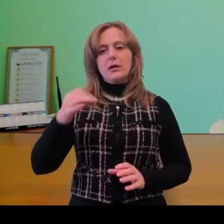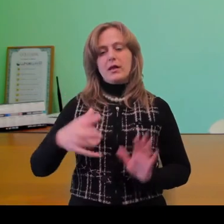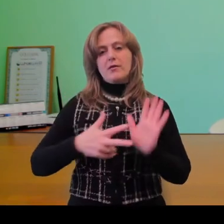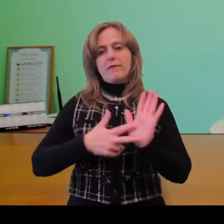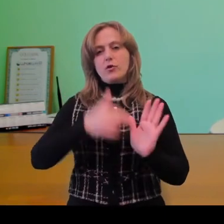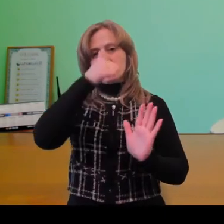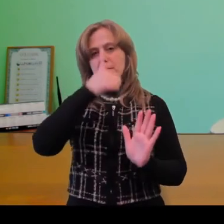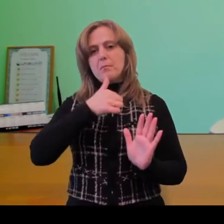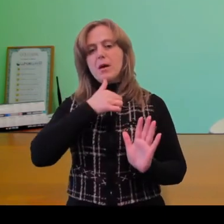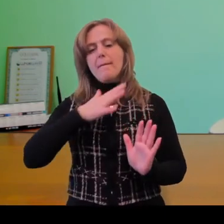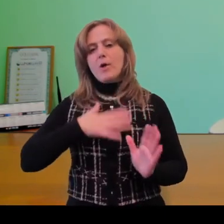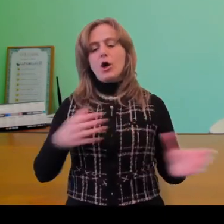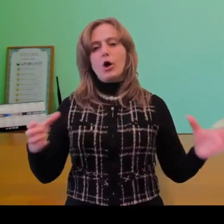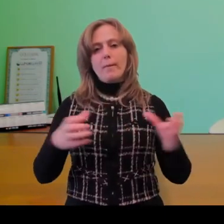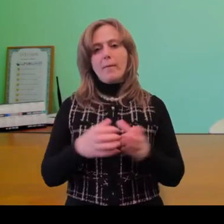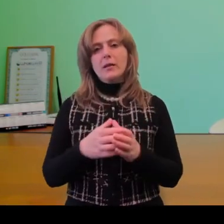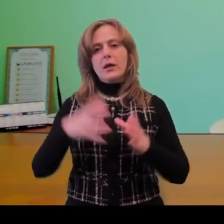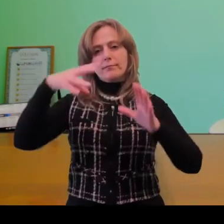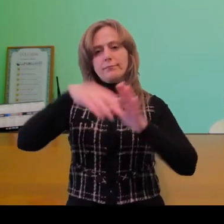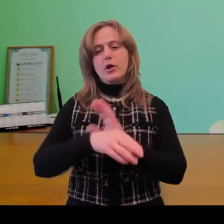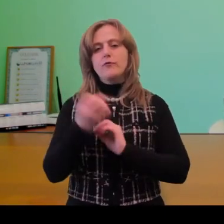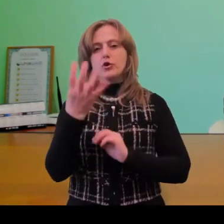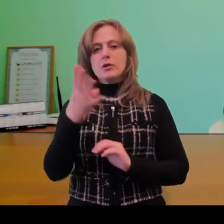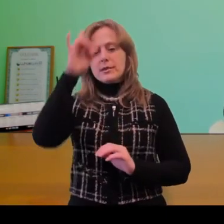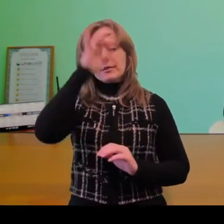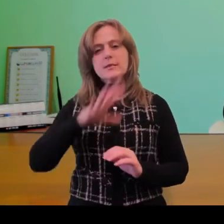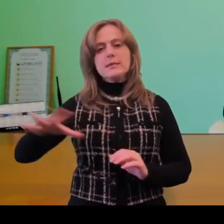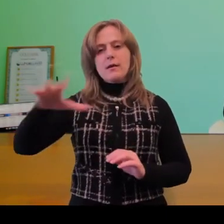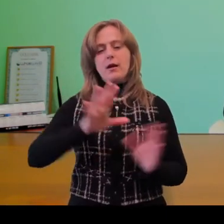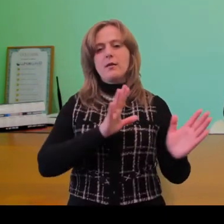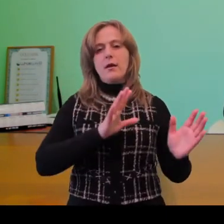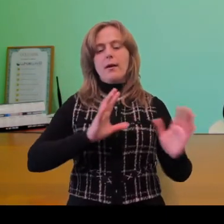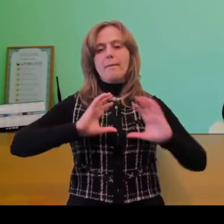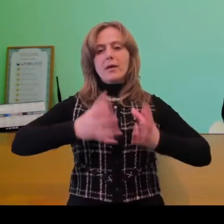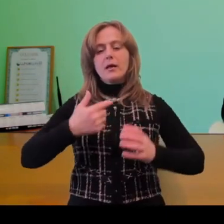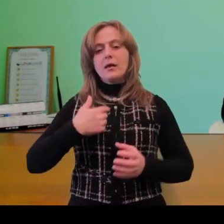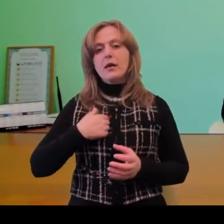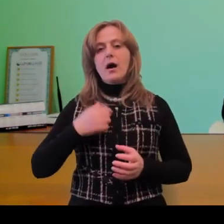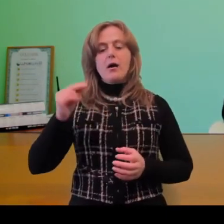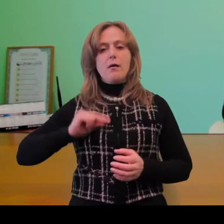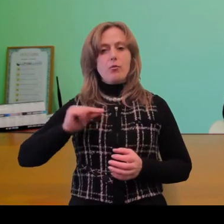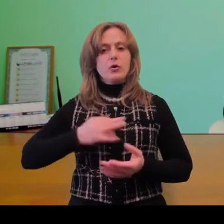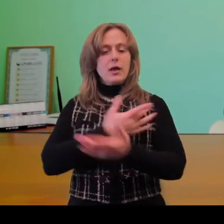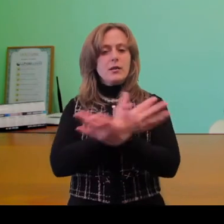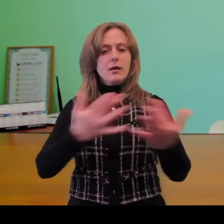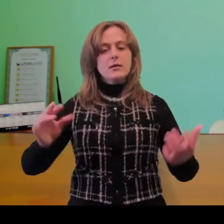my team includes participants from 14 countries of the world. When i worked at different places before,